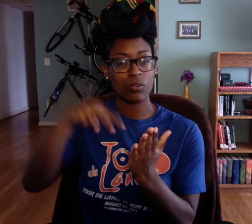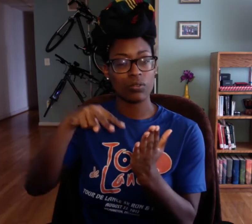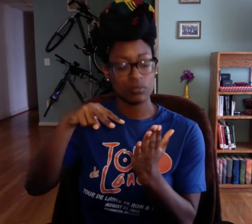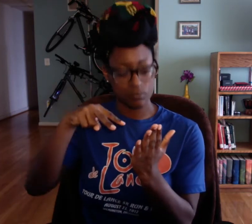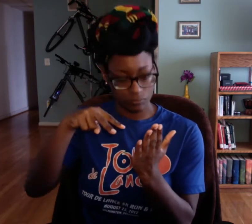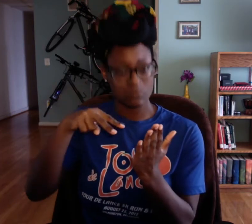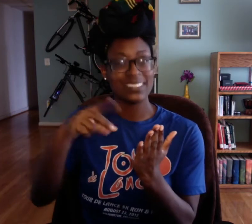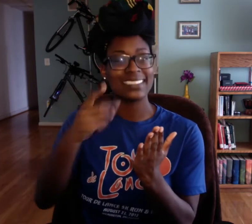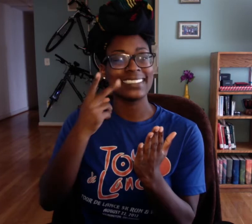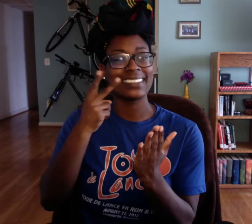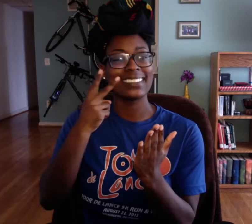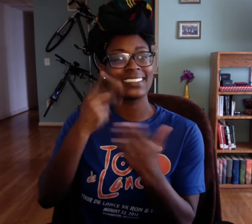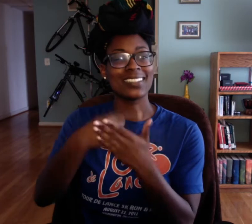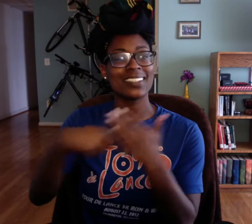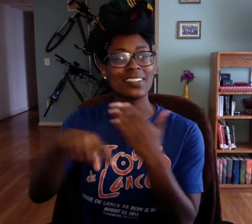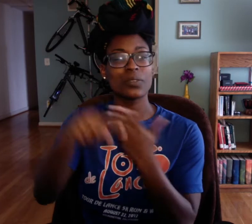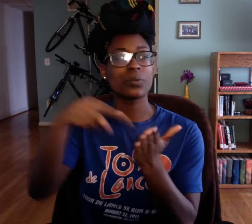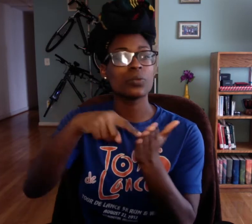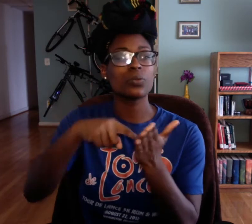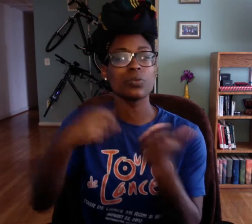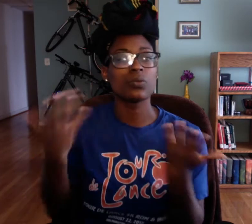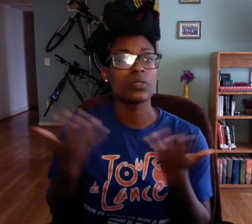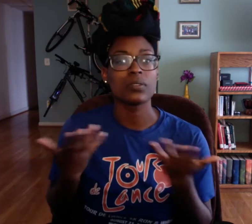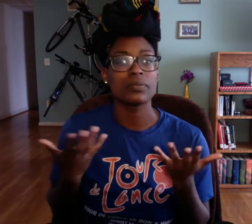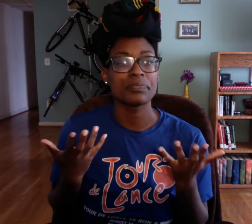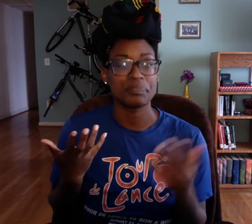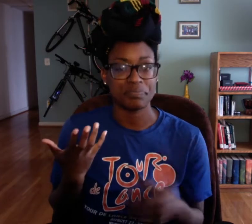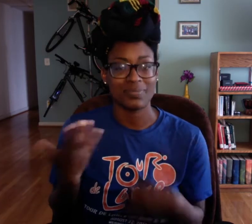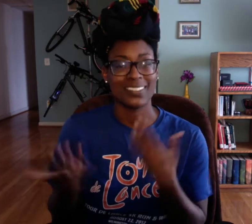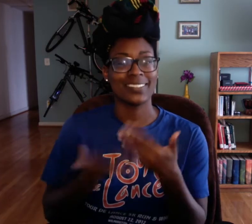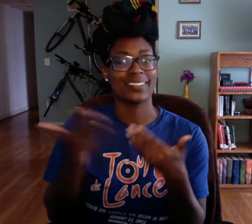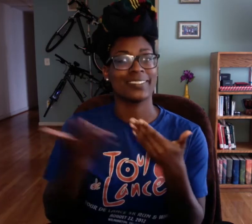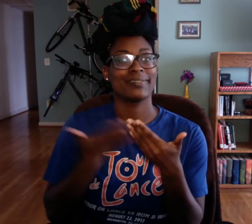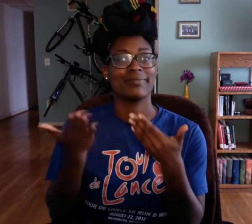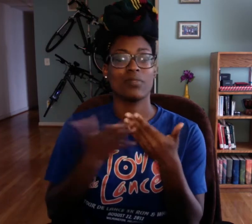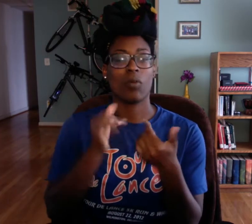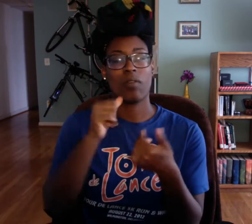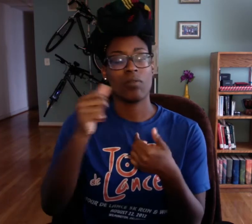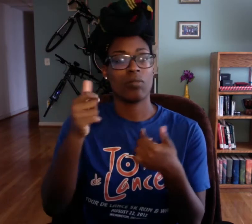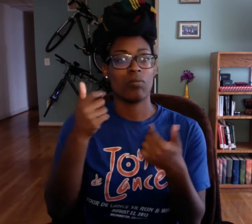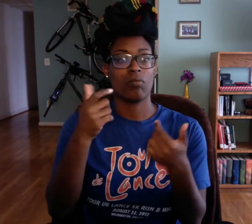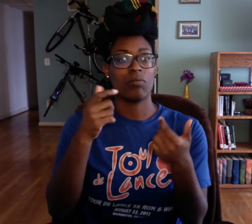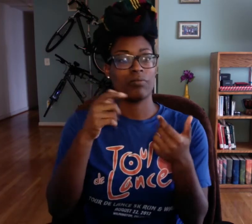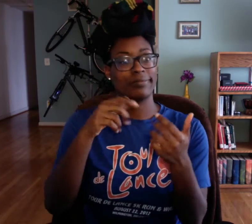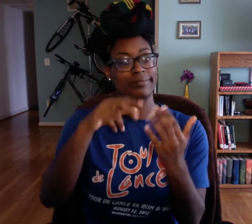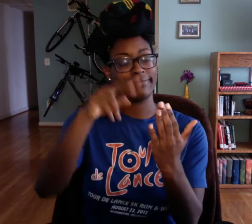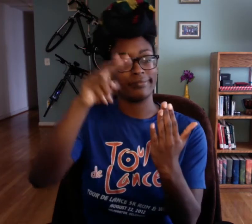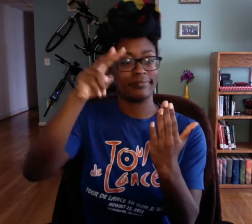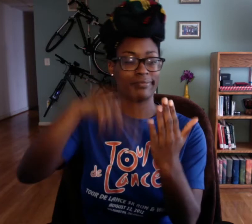from other school related events that way I can take one look and see what's due this